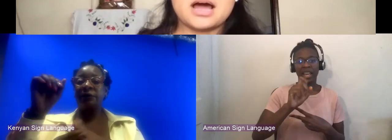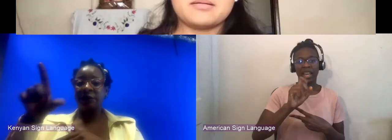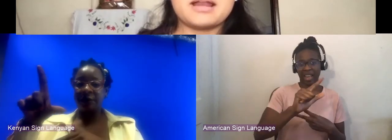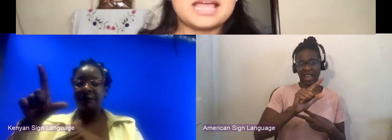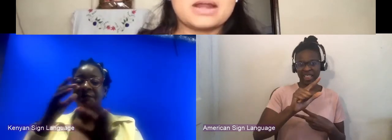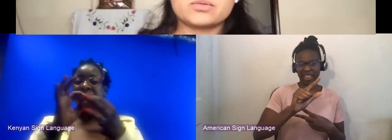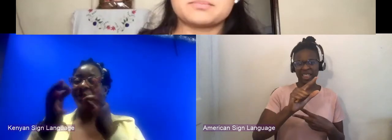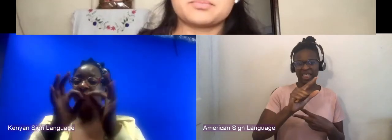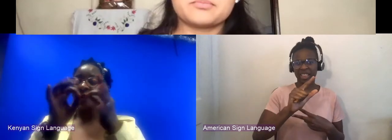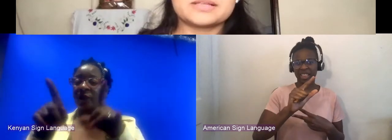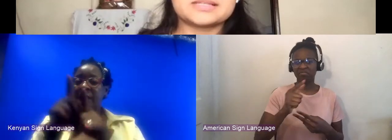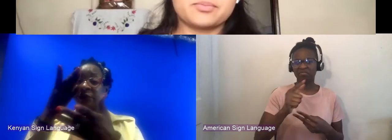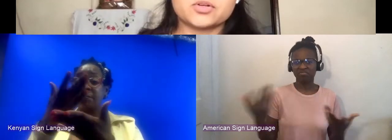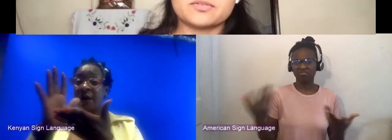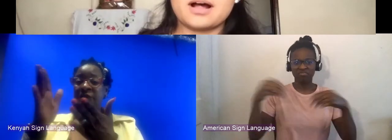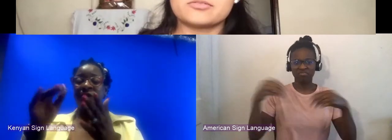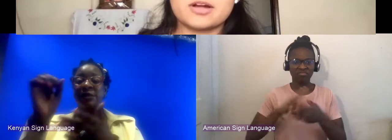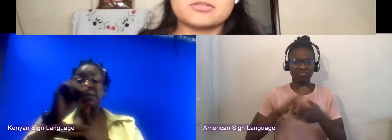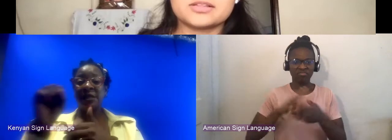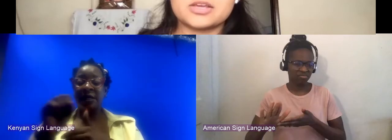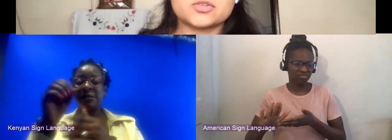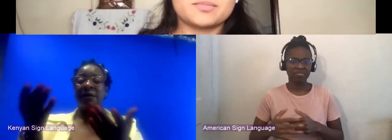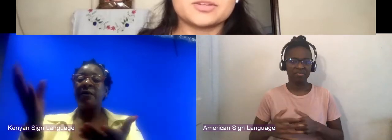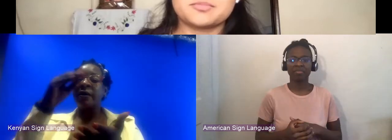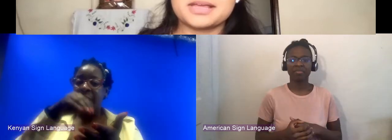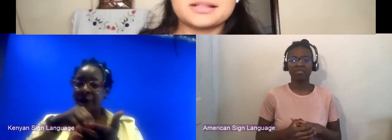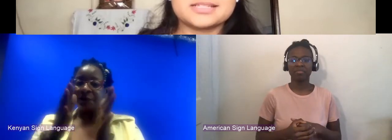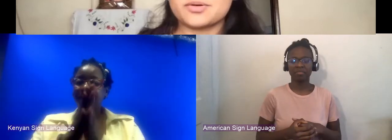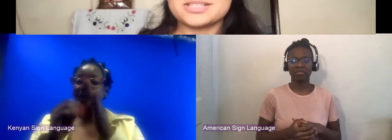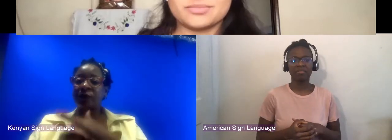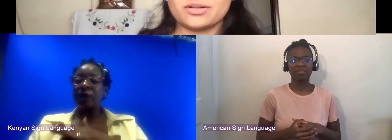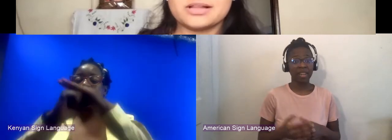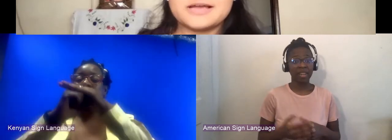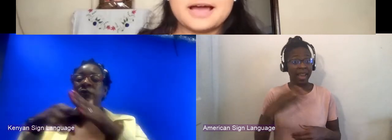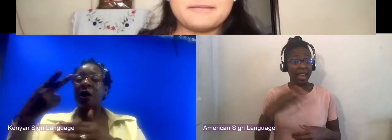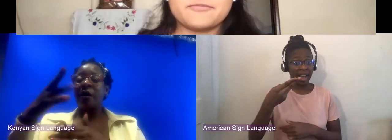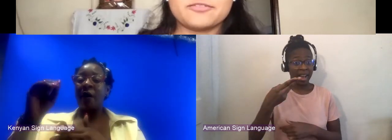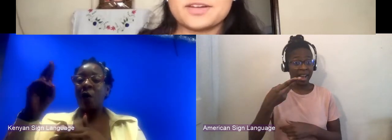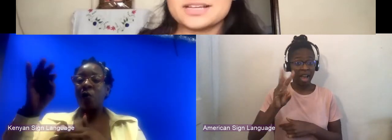And again, with the support of HowlRound thank you so much for making this possible for the first time.